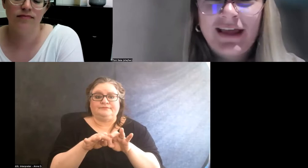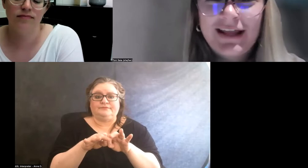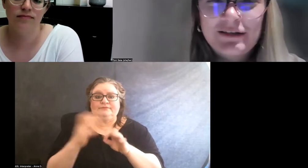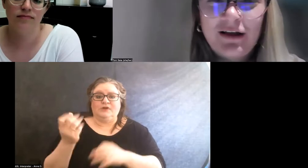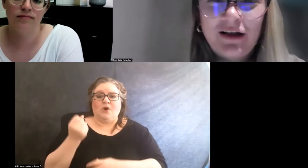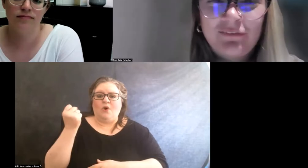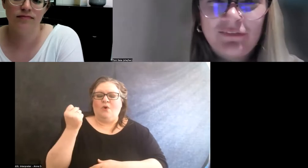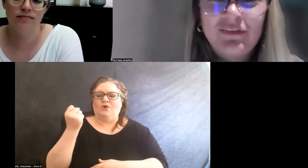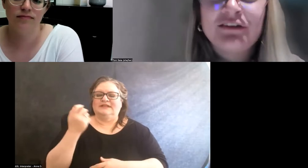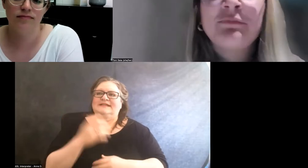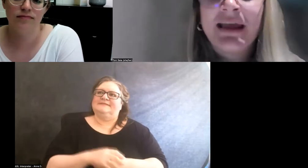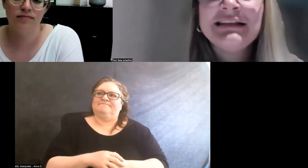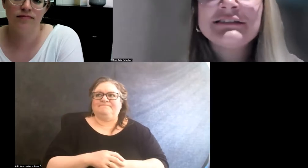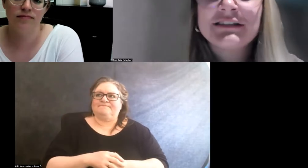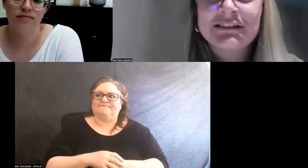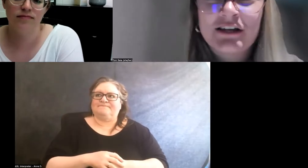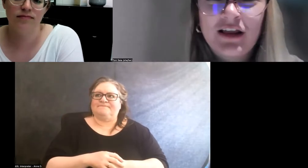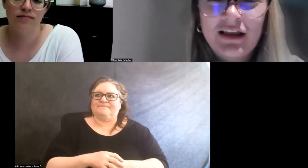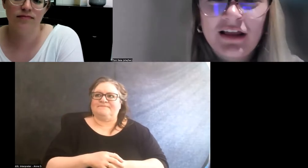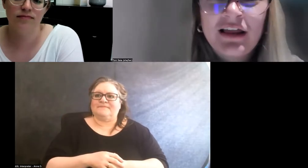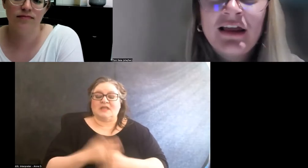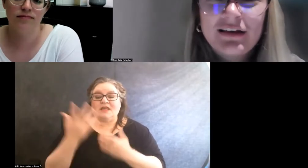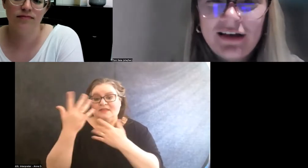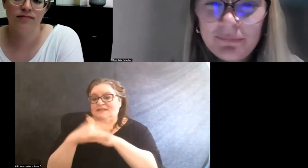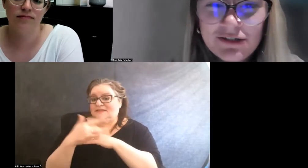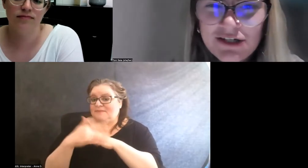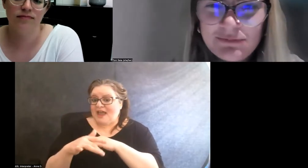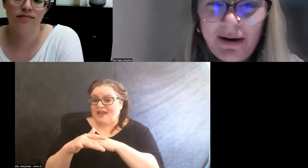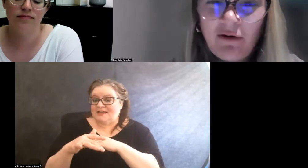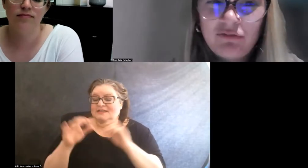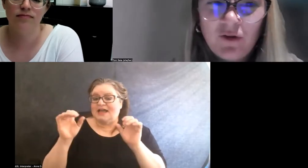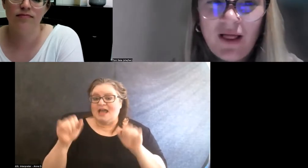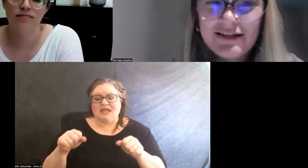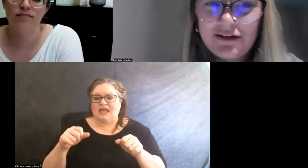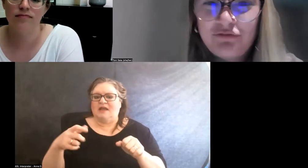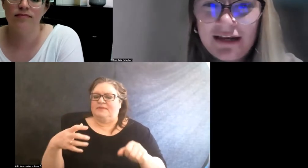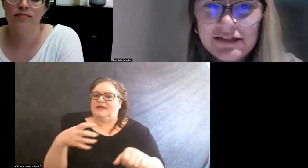like the space can be just as powerful as an event